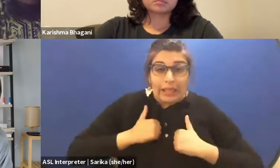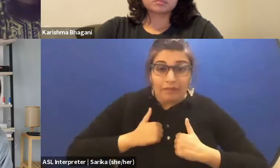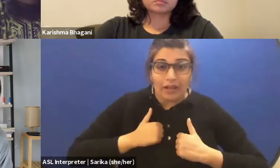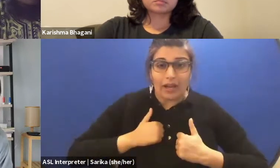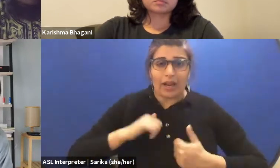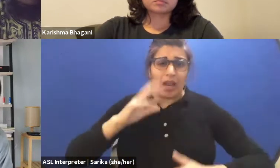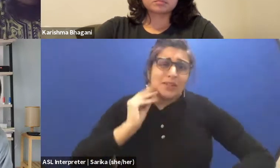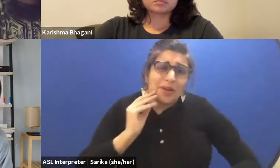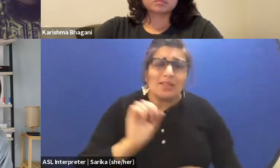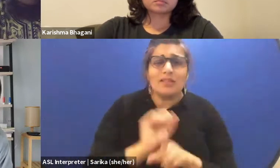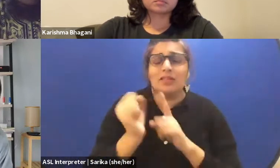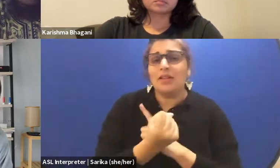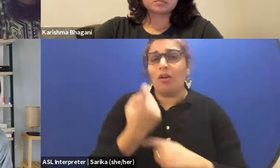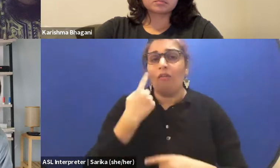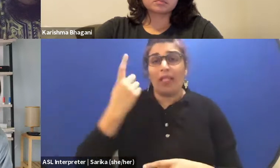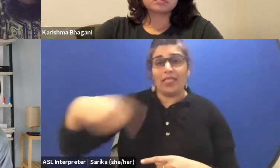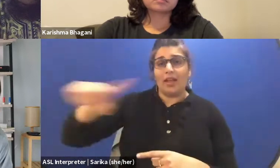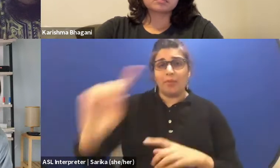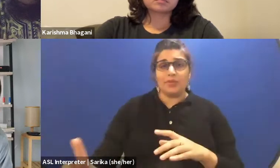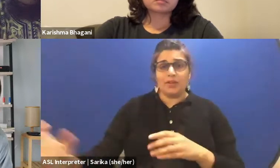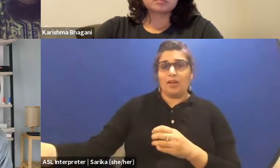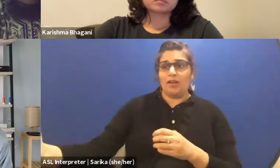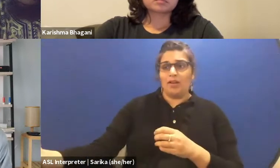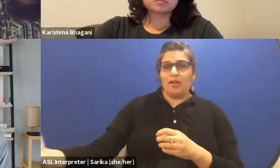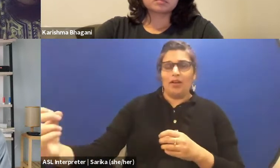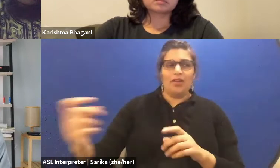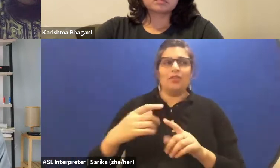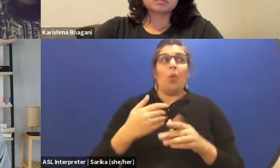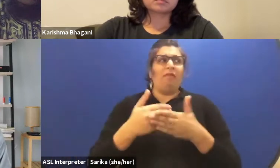before to come back to the library books or to the internet.